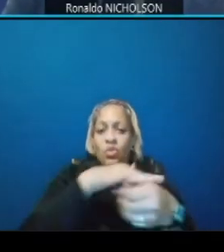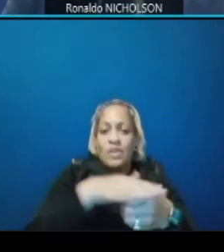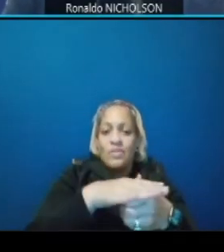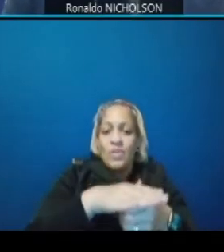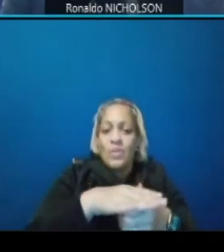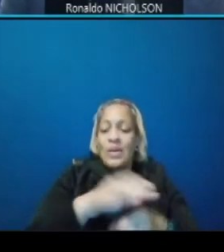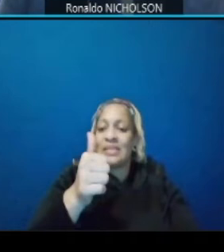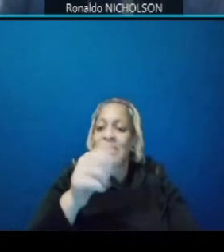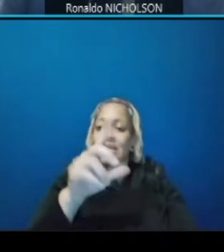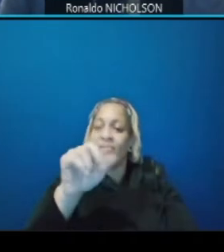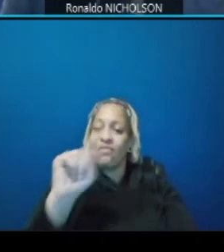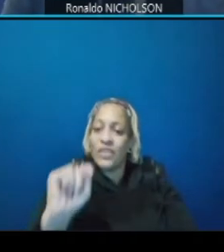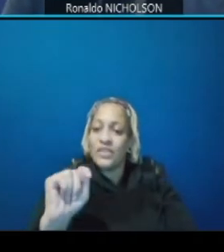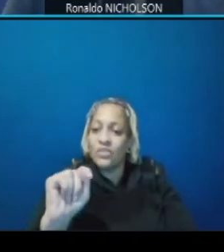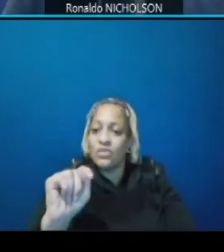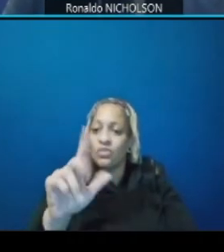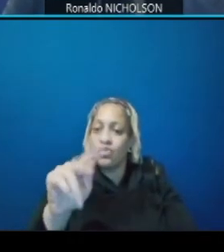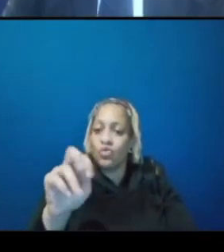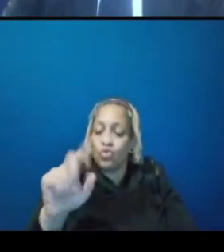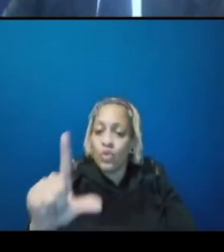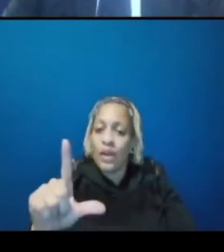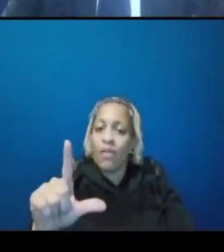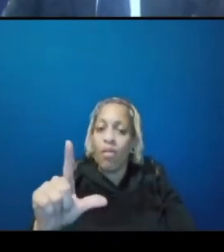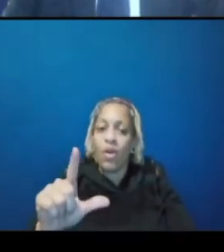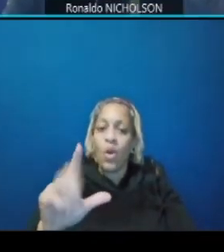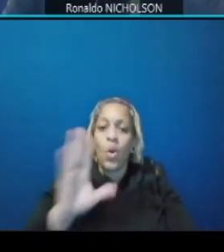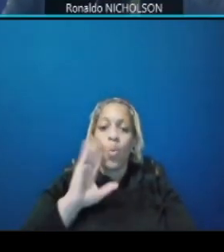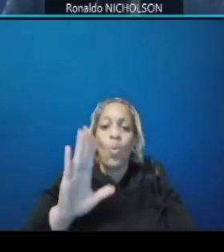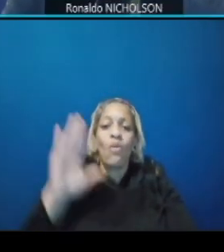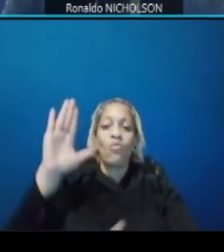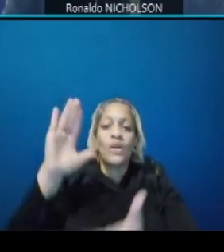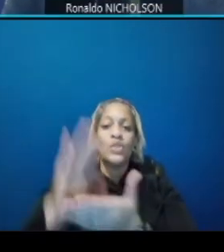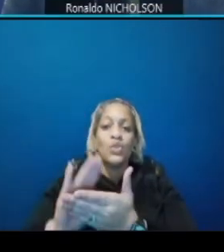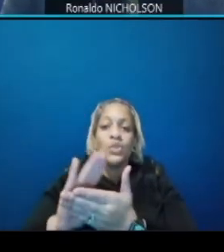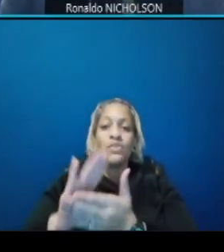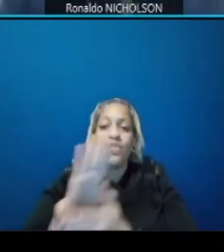shared use trail may reduce only for that property to eight feet